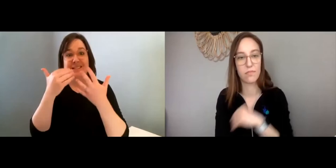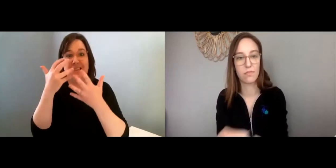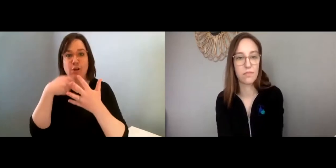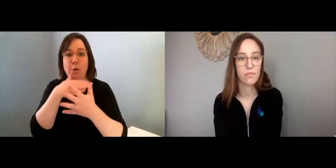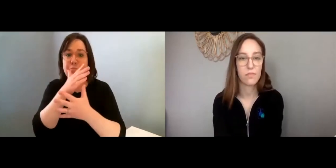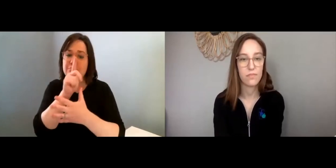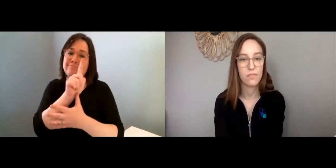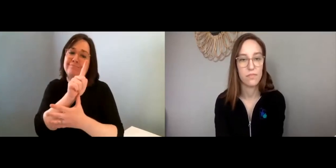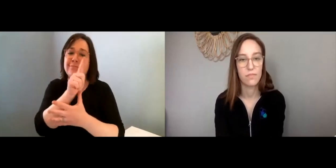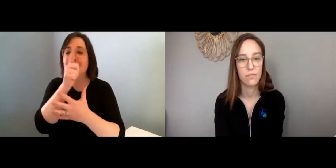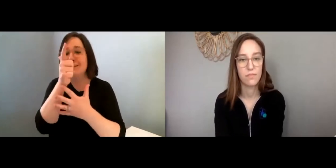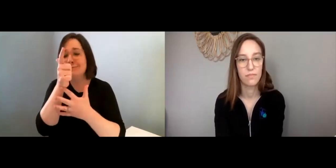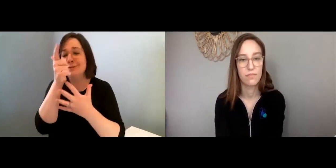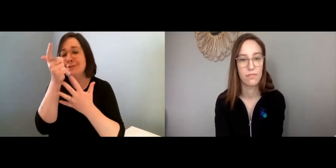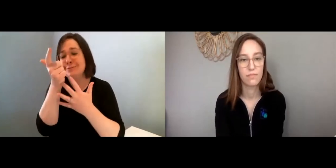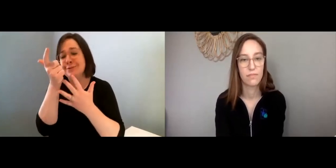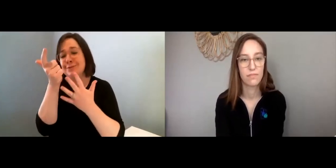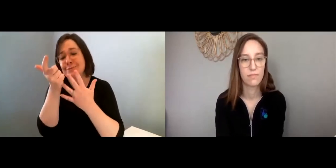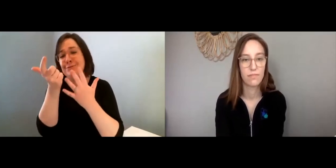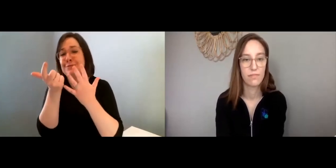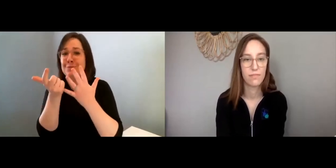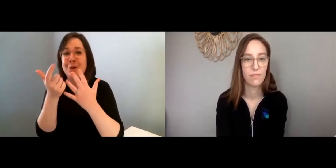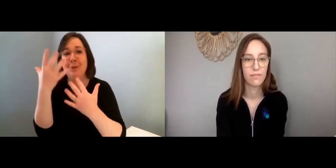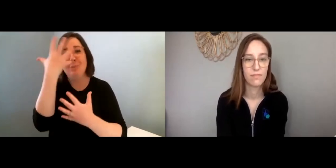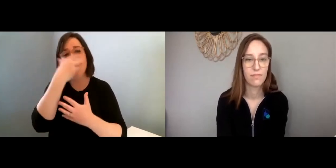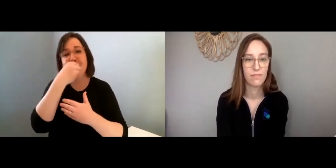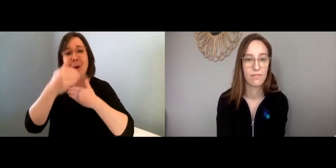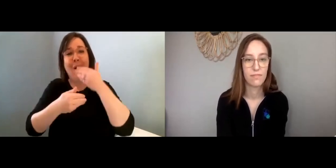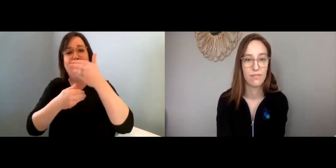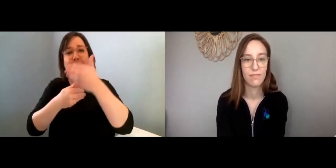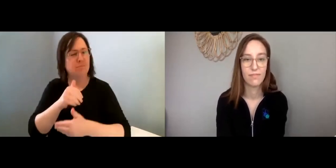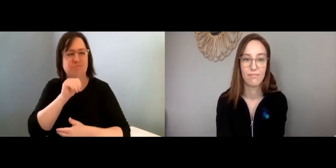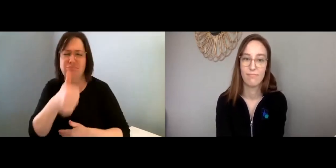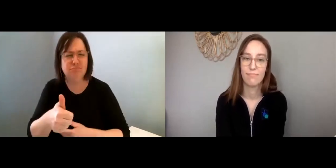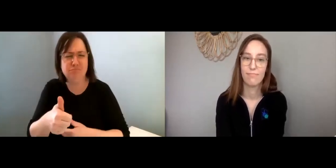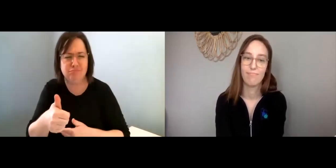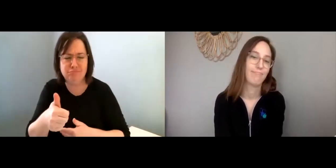But that doesn’t necessarily mean that they operate in a nice, sequential order.